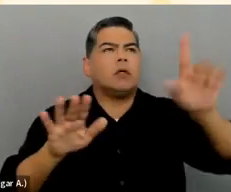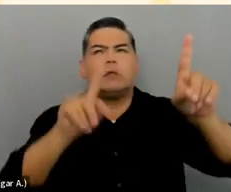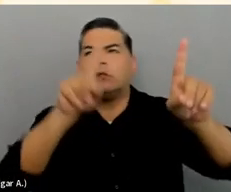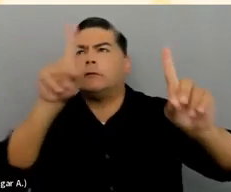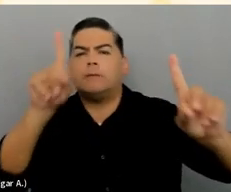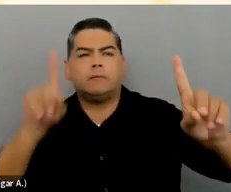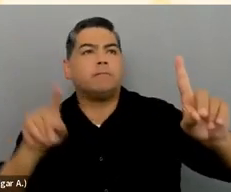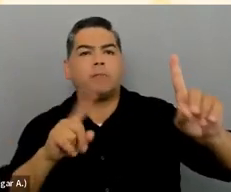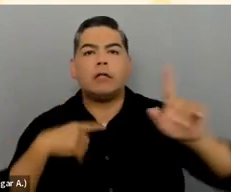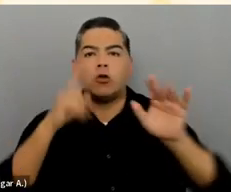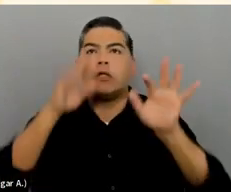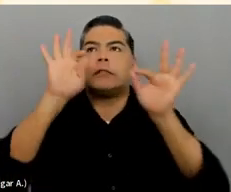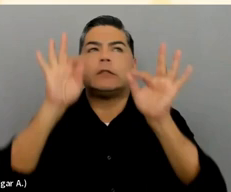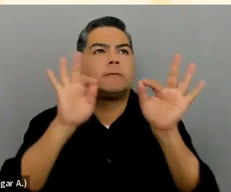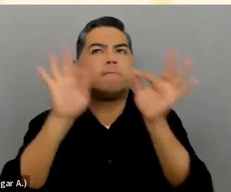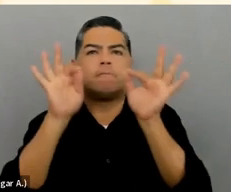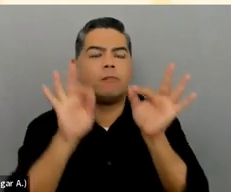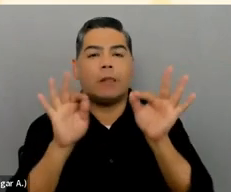So it's a balance, right?